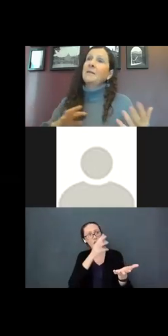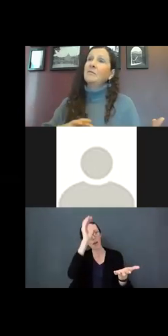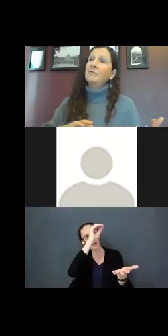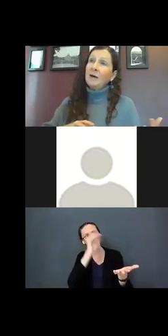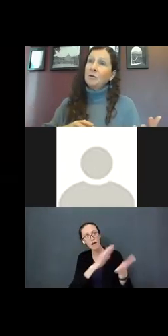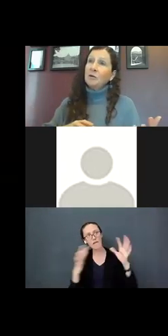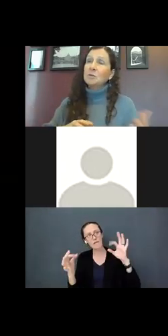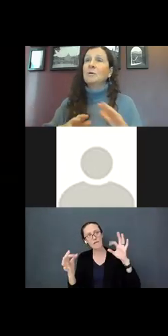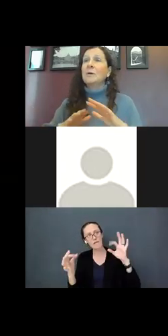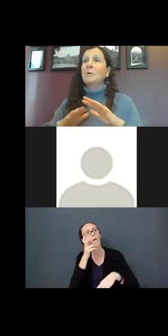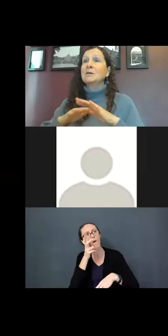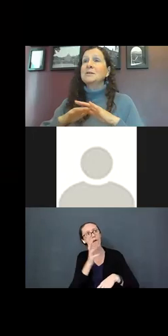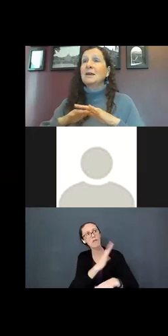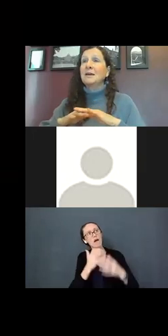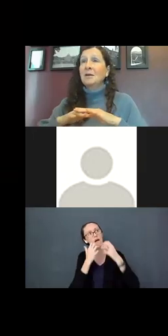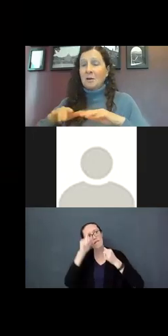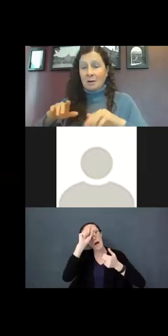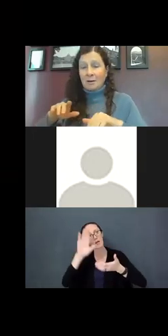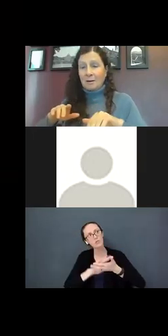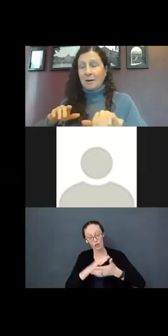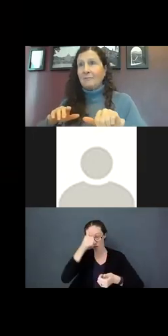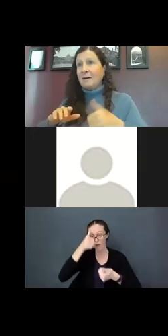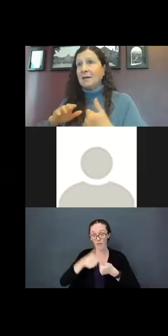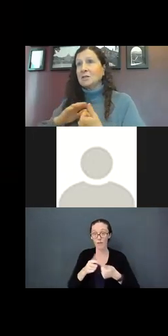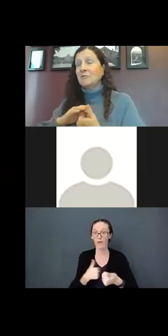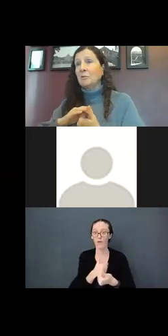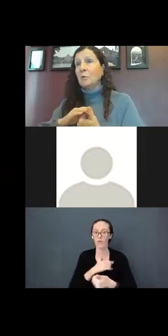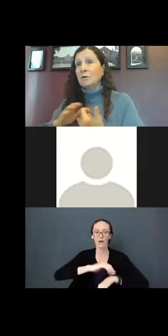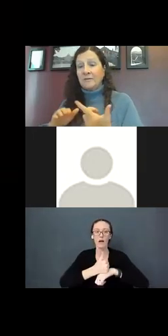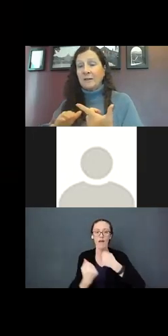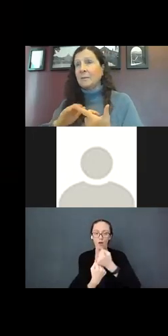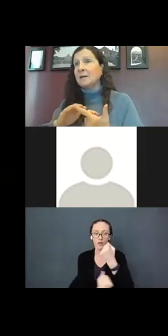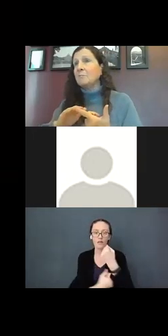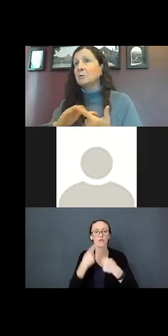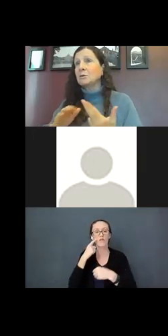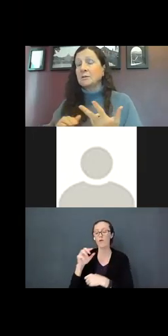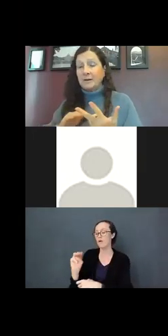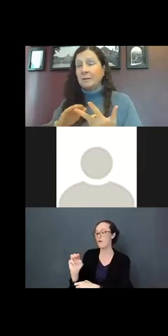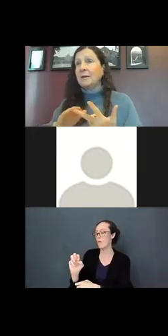their values. Remember we are setting a foundation for moral development, emotional development,